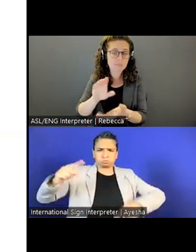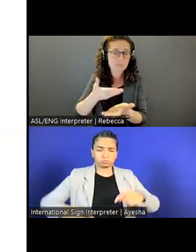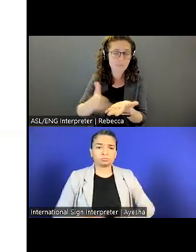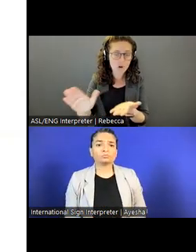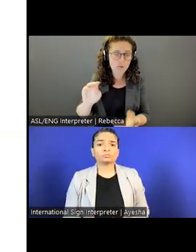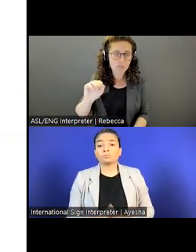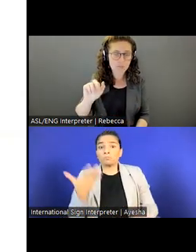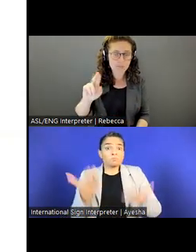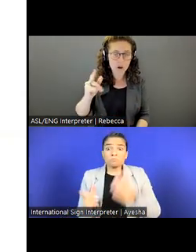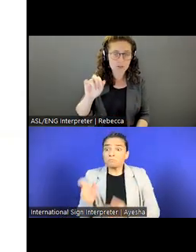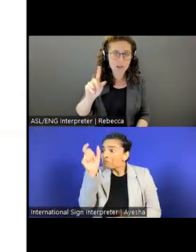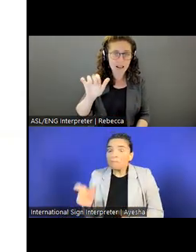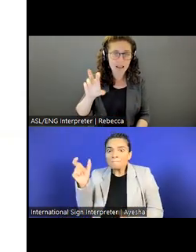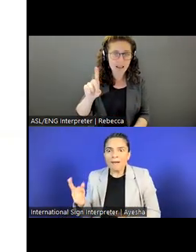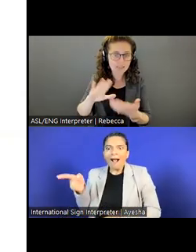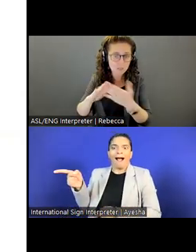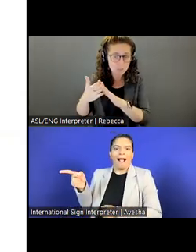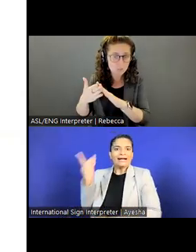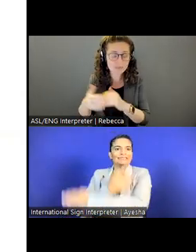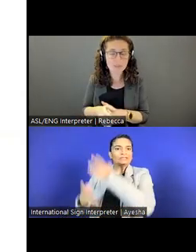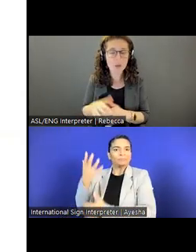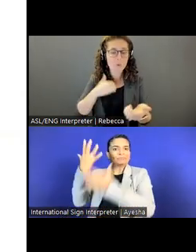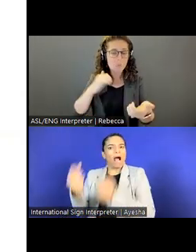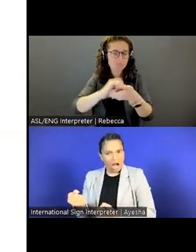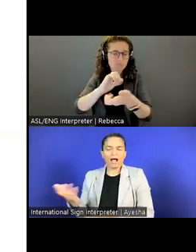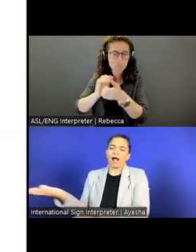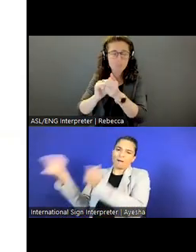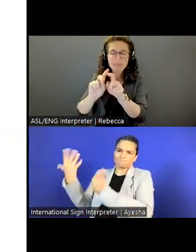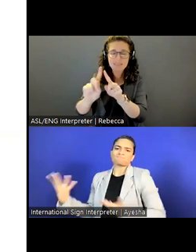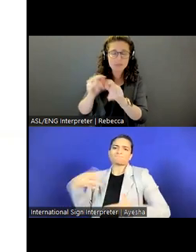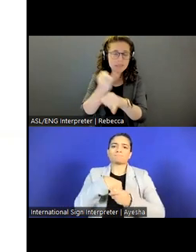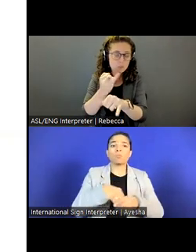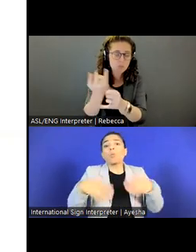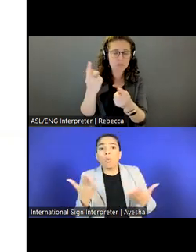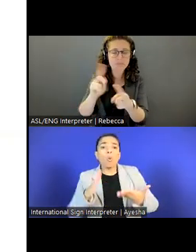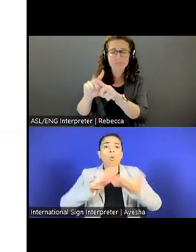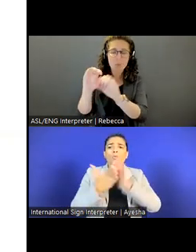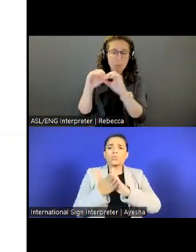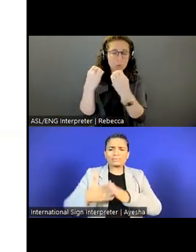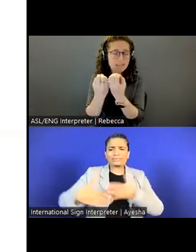In fact, we partner with many institutions and organizations to help build a pipeline